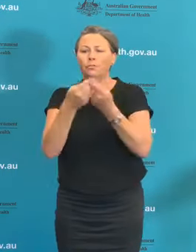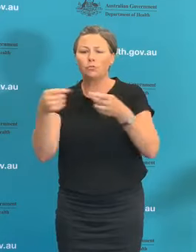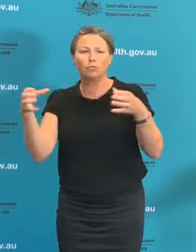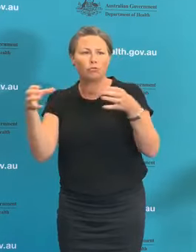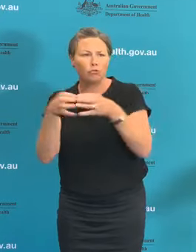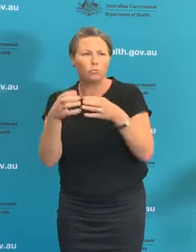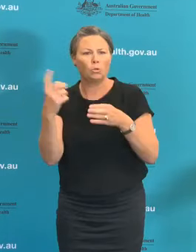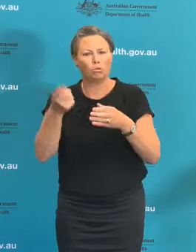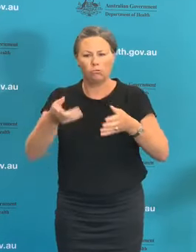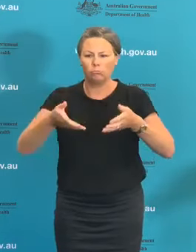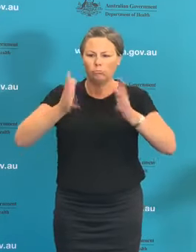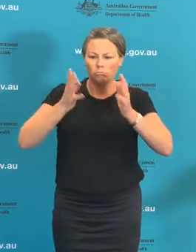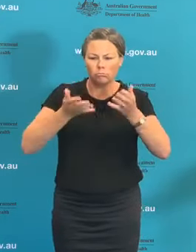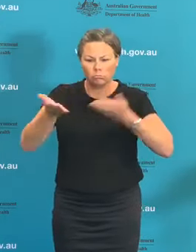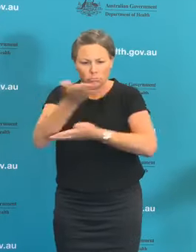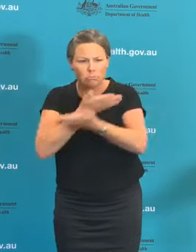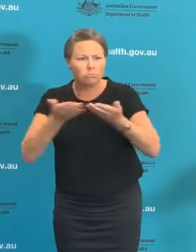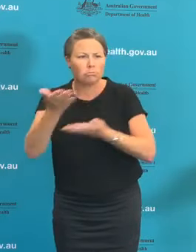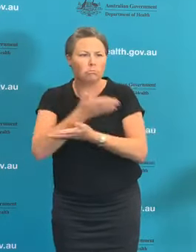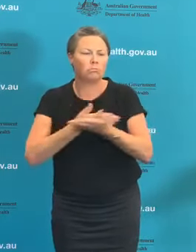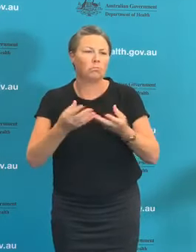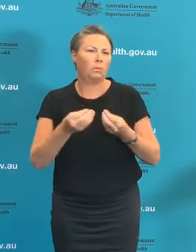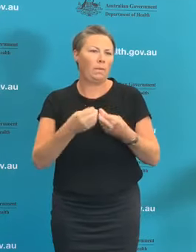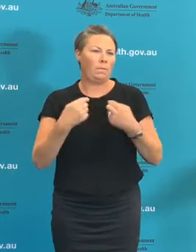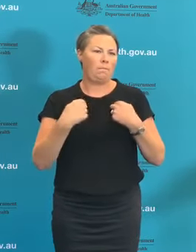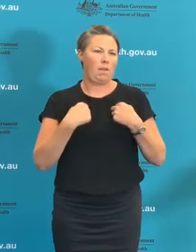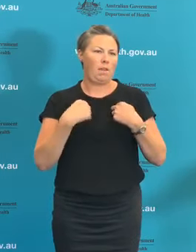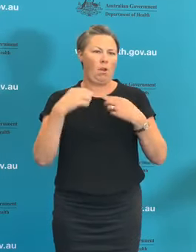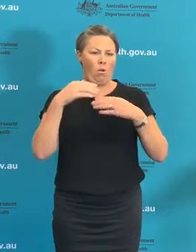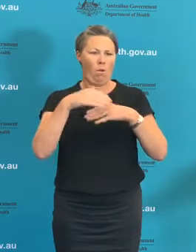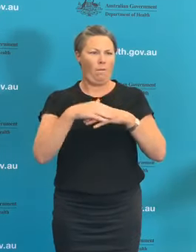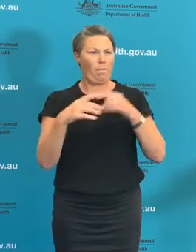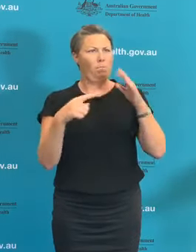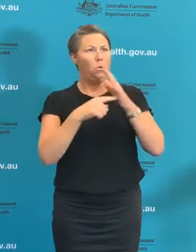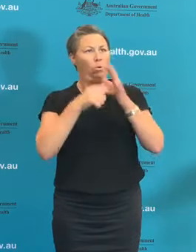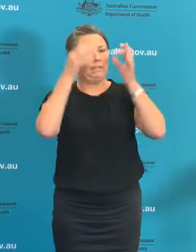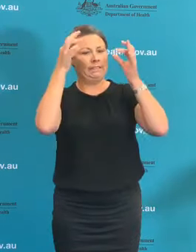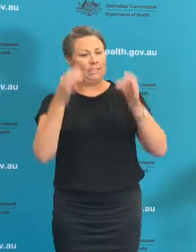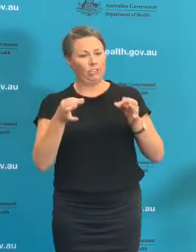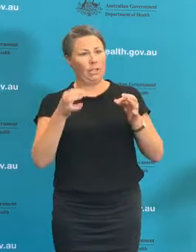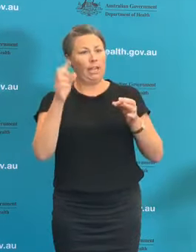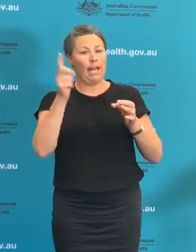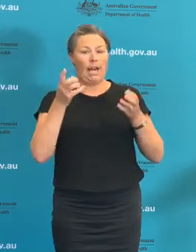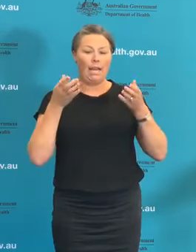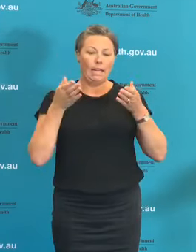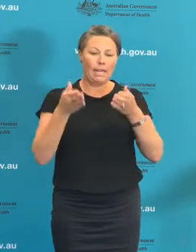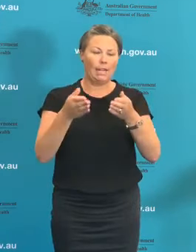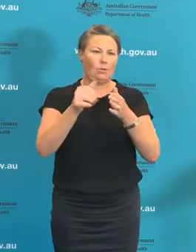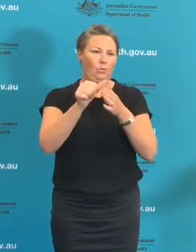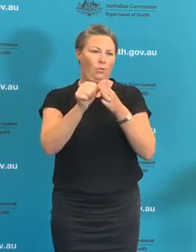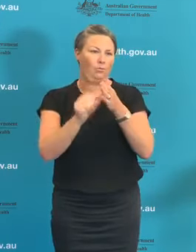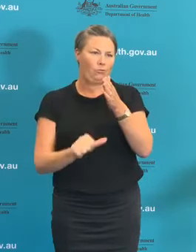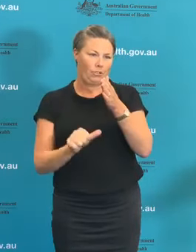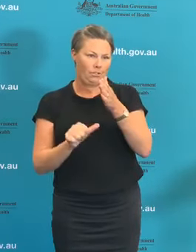discuss this really important policy change over the coming weeks. I'd like to